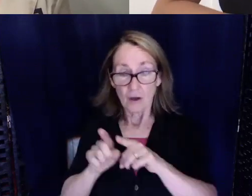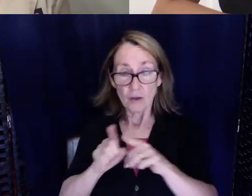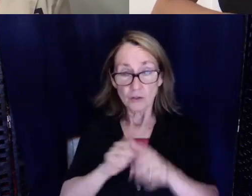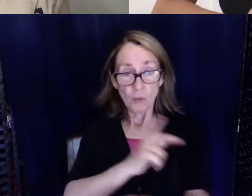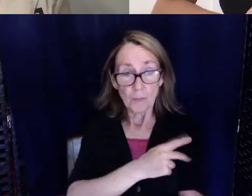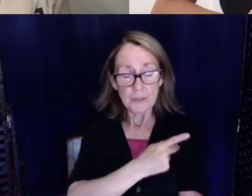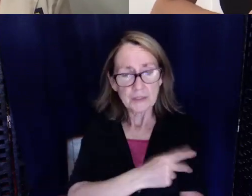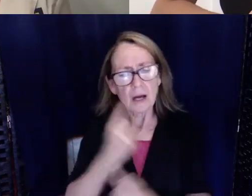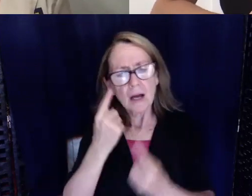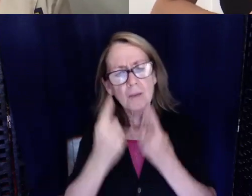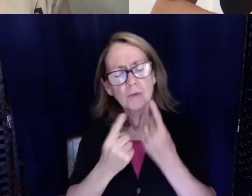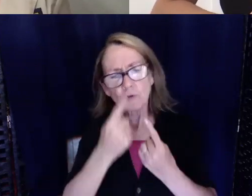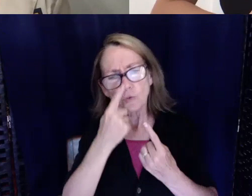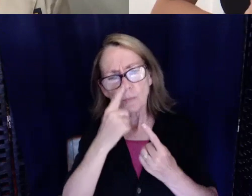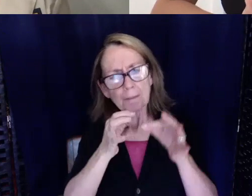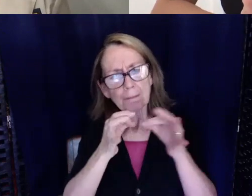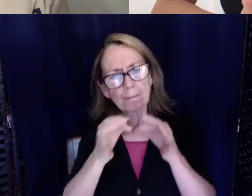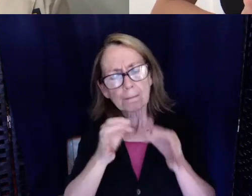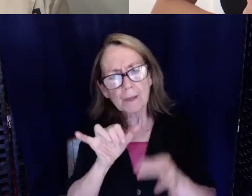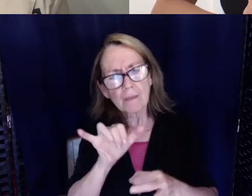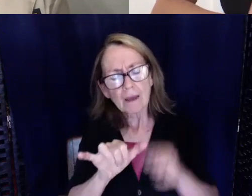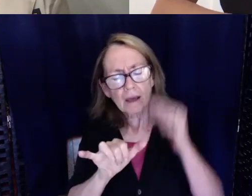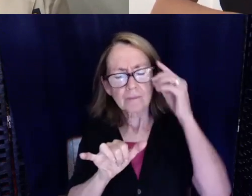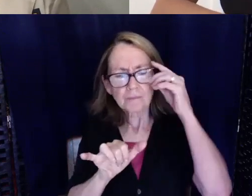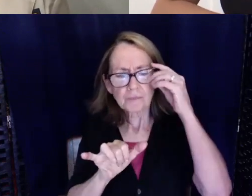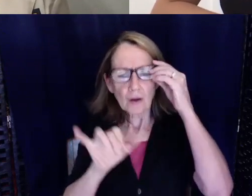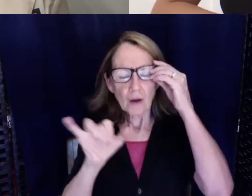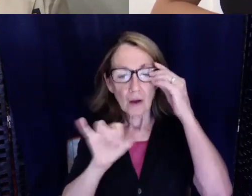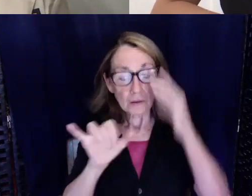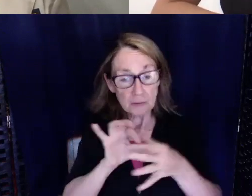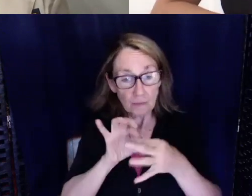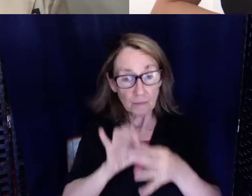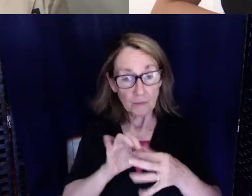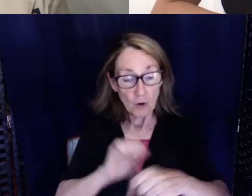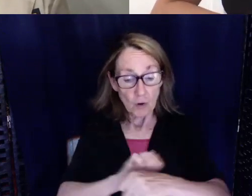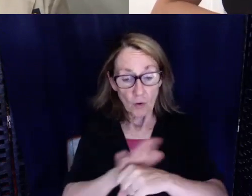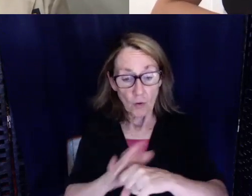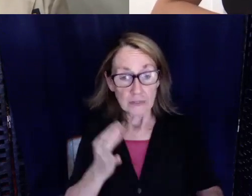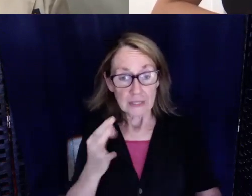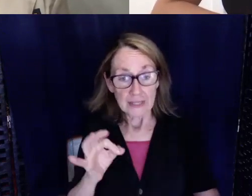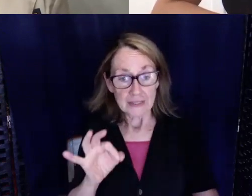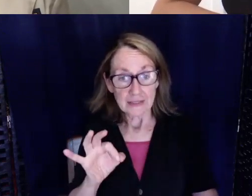wondering if you could speak about that and also in regards to COVID 19,